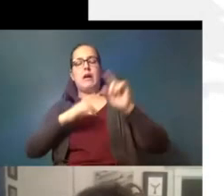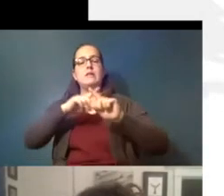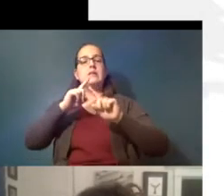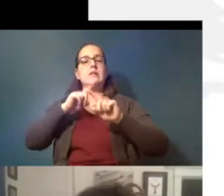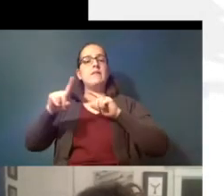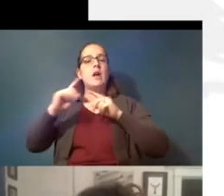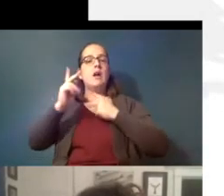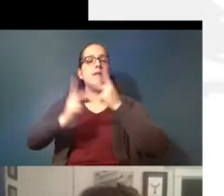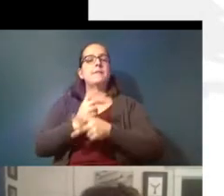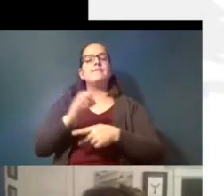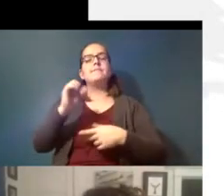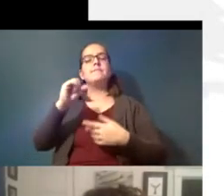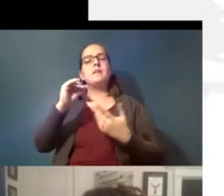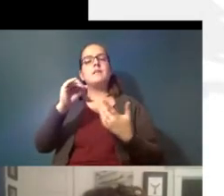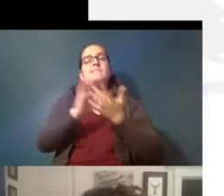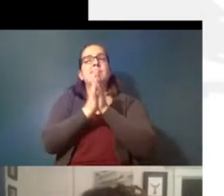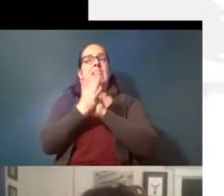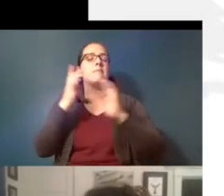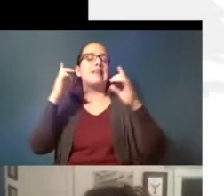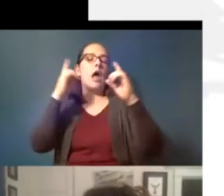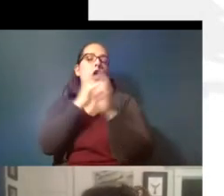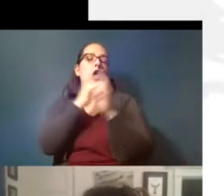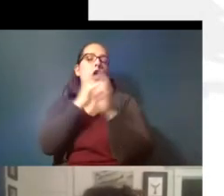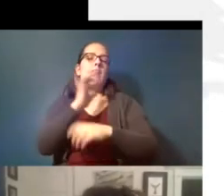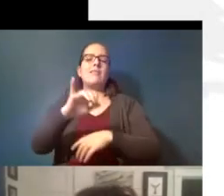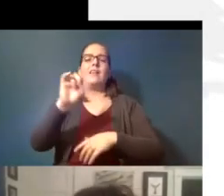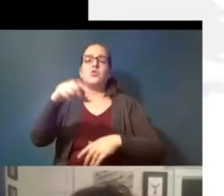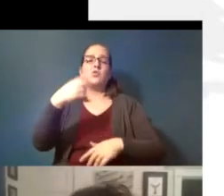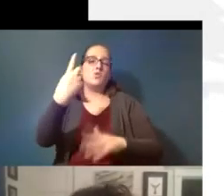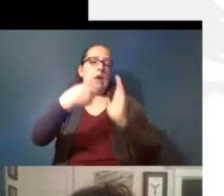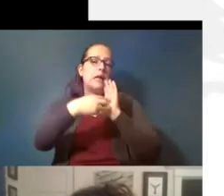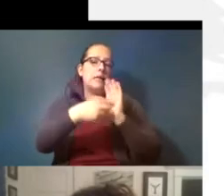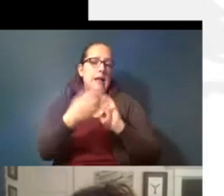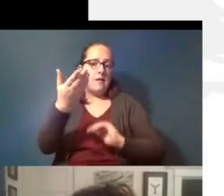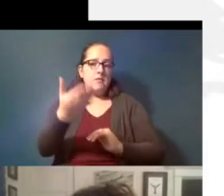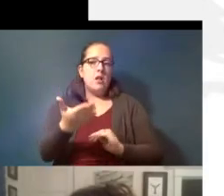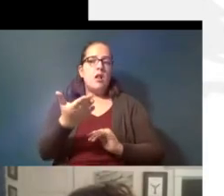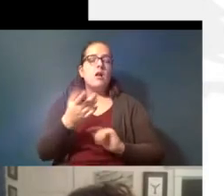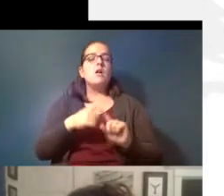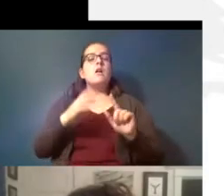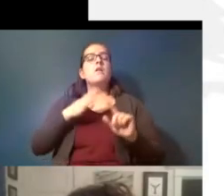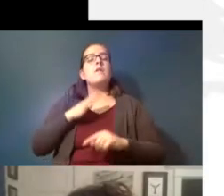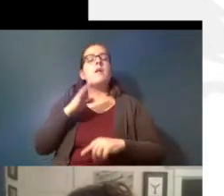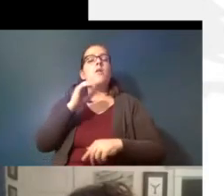and so it gets complicated and this is just one example but what my colleague is trying to do